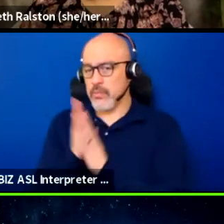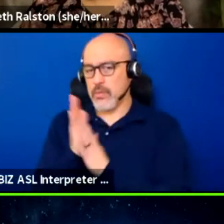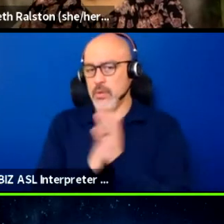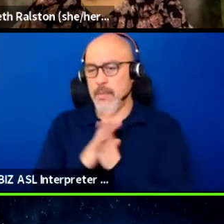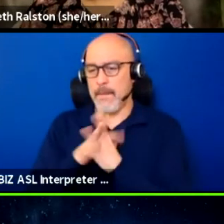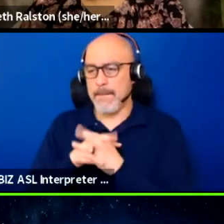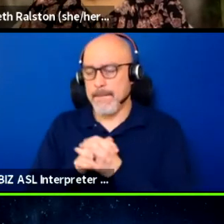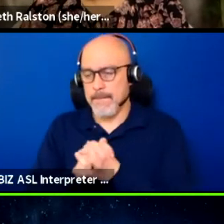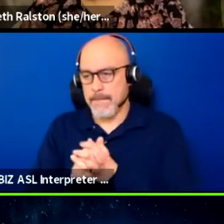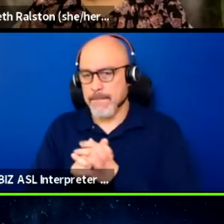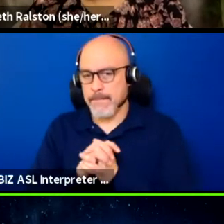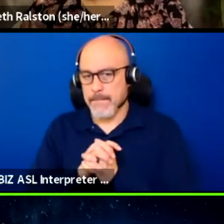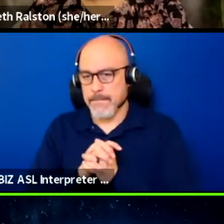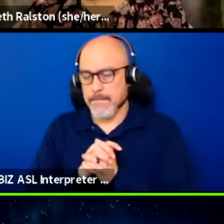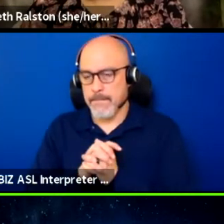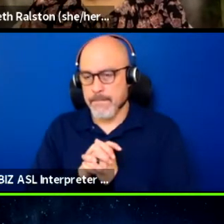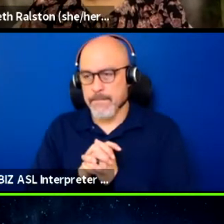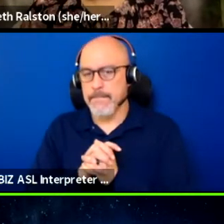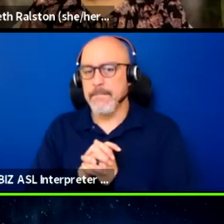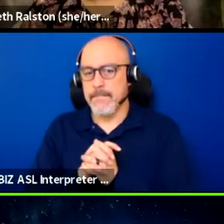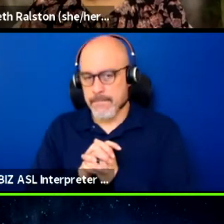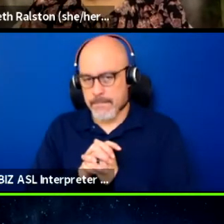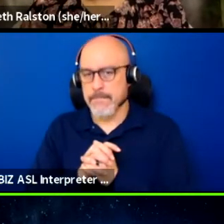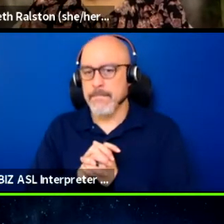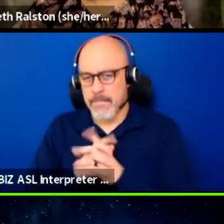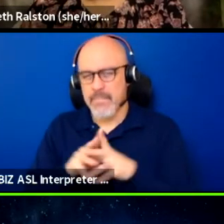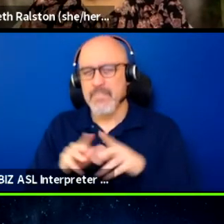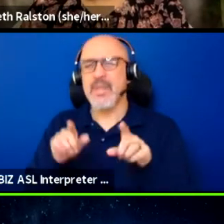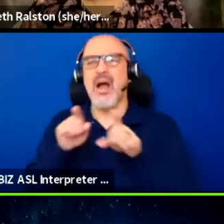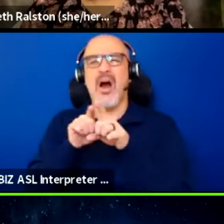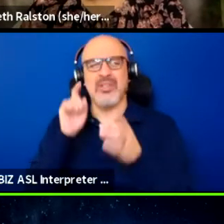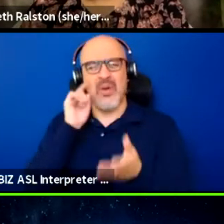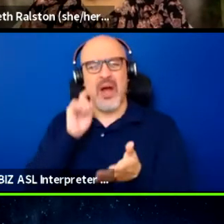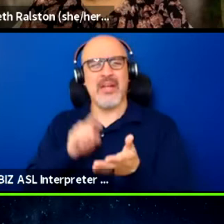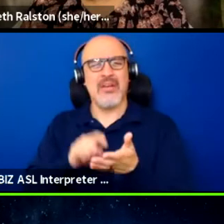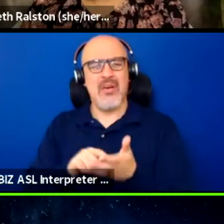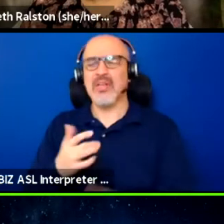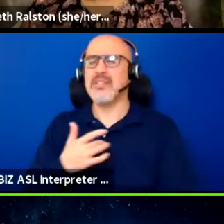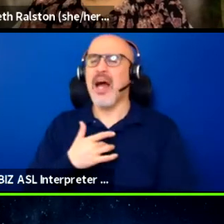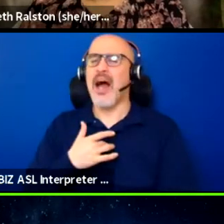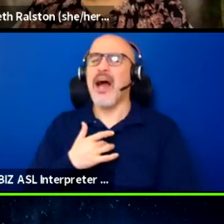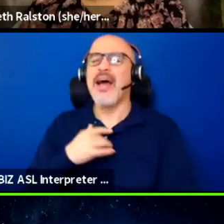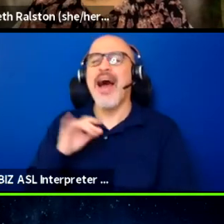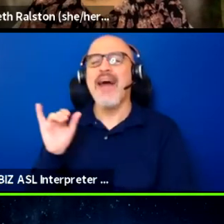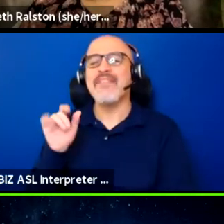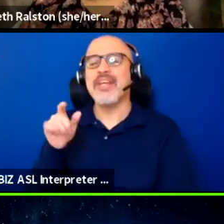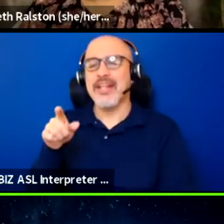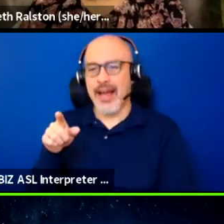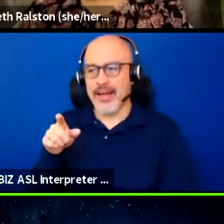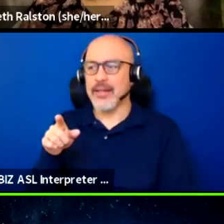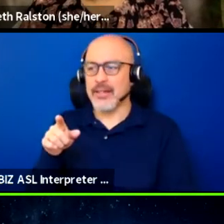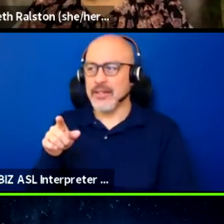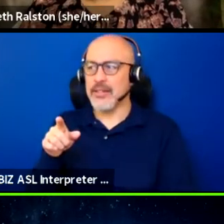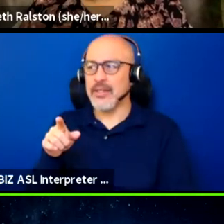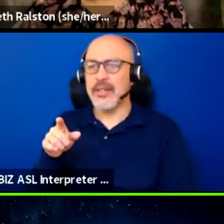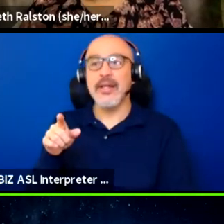I think too, I've noticed that, I feel that a lot of the content providers could do more too